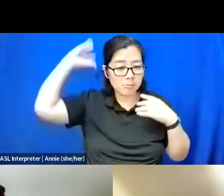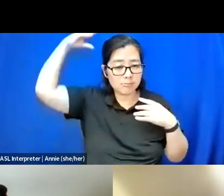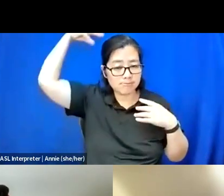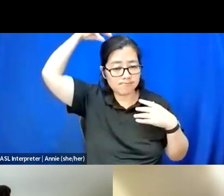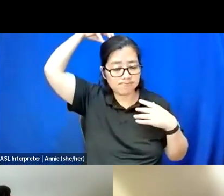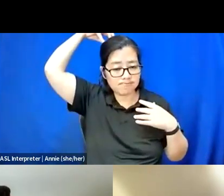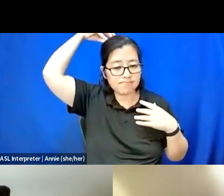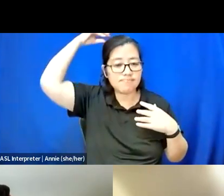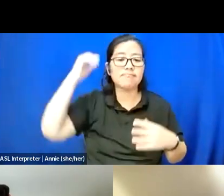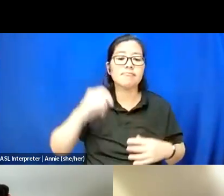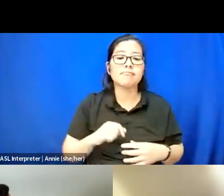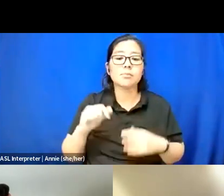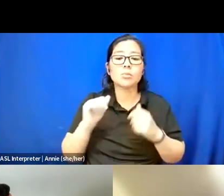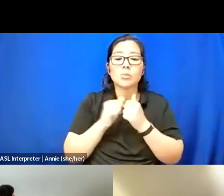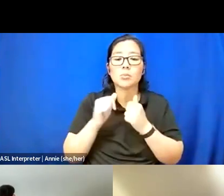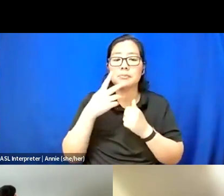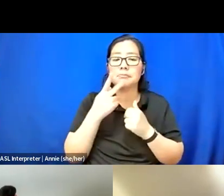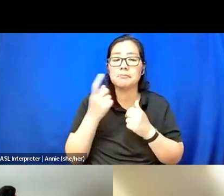of my head with a pink scrunchie.